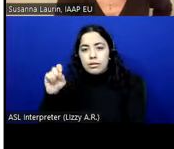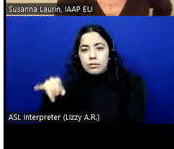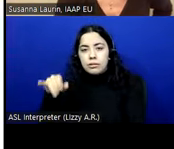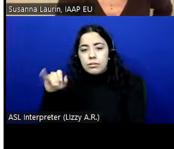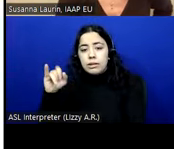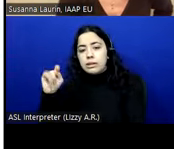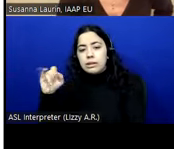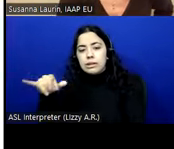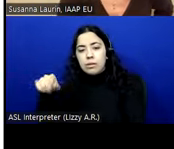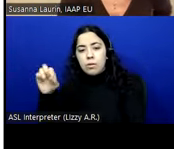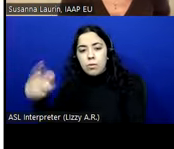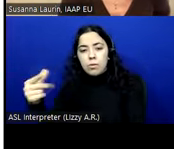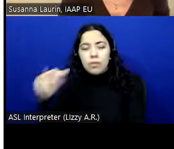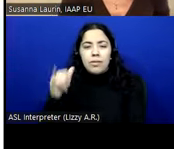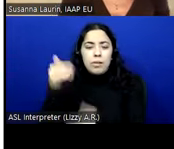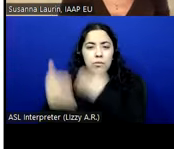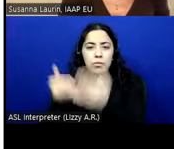will take into account. >>